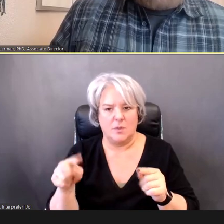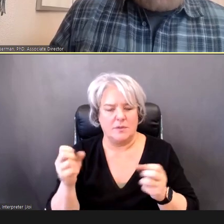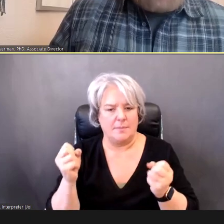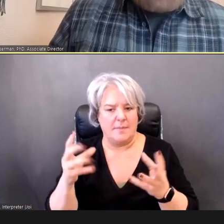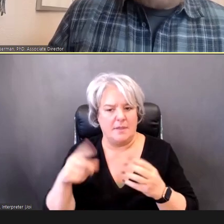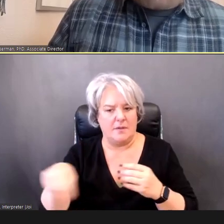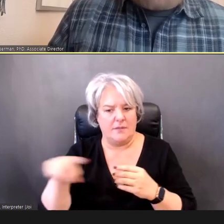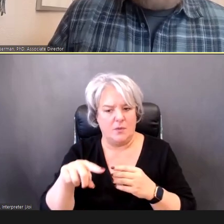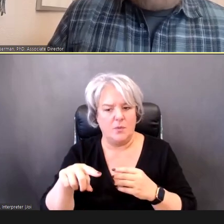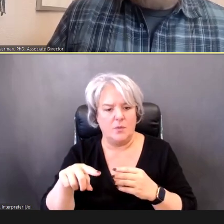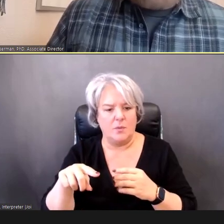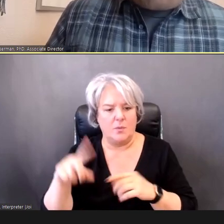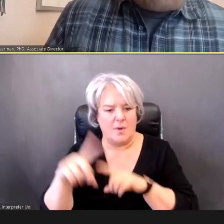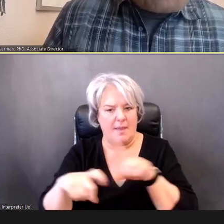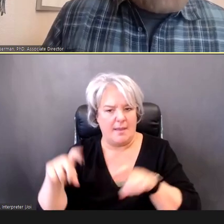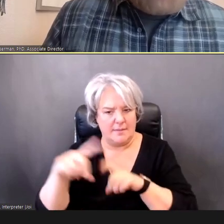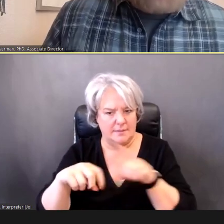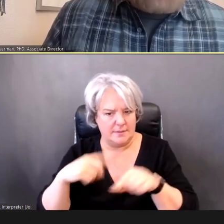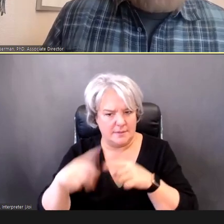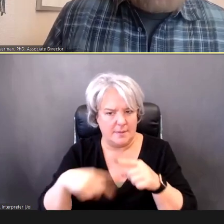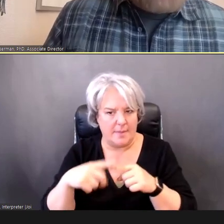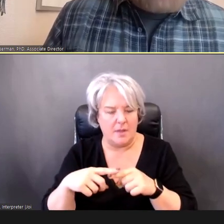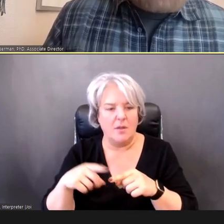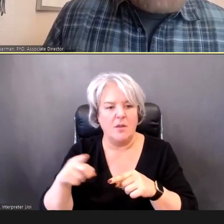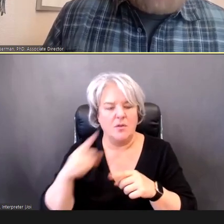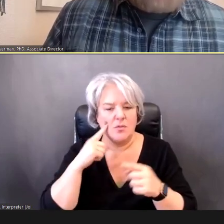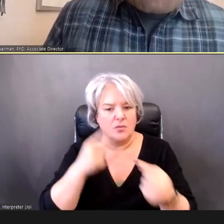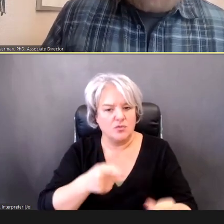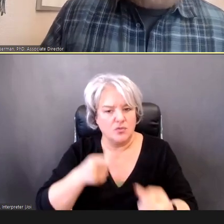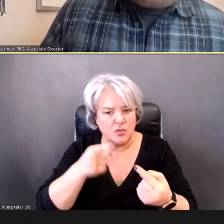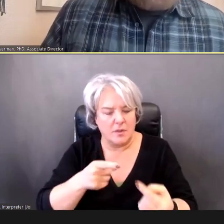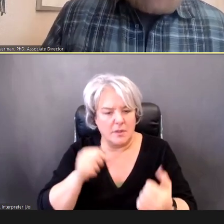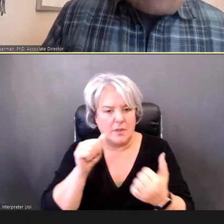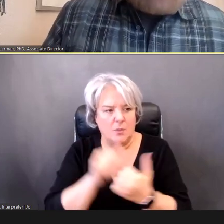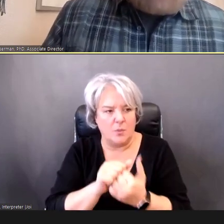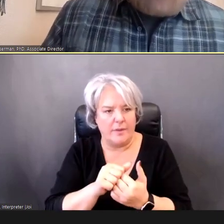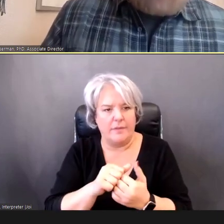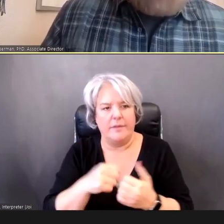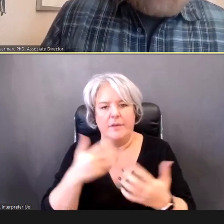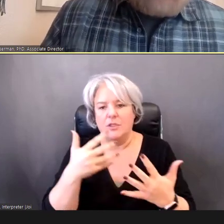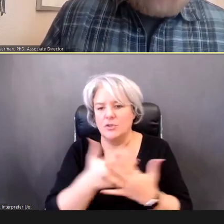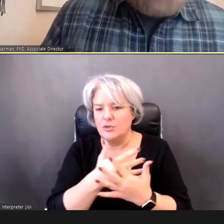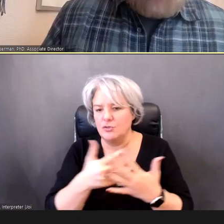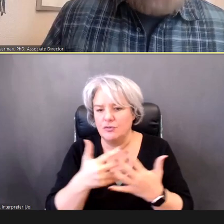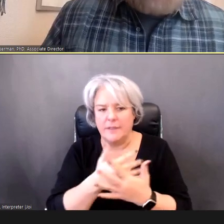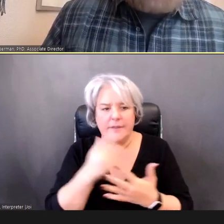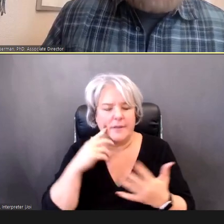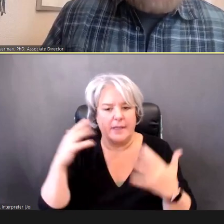because you're struggling with things like, screening in -- in noisy environments.